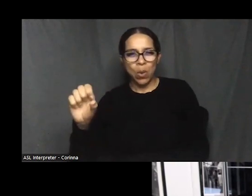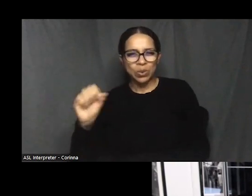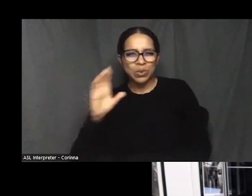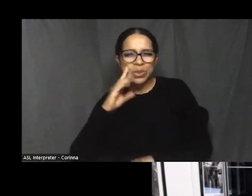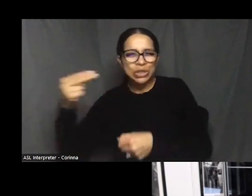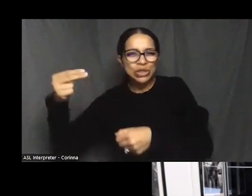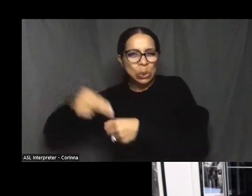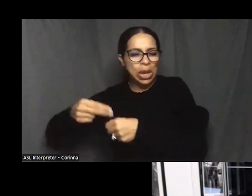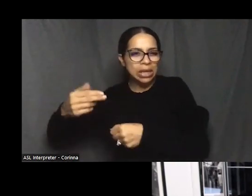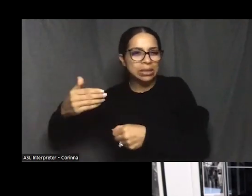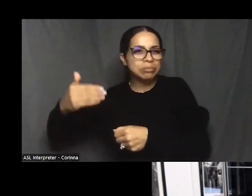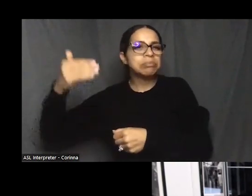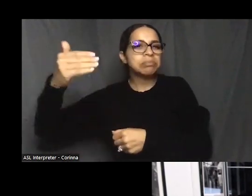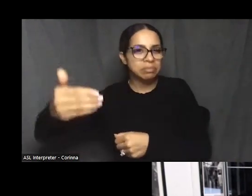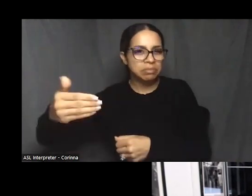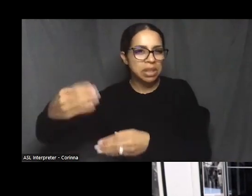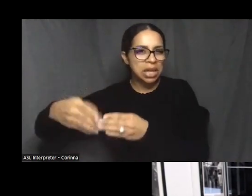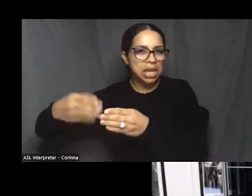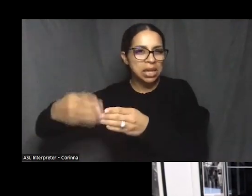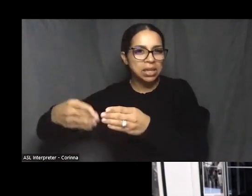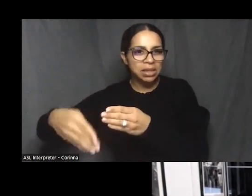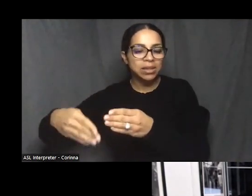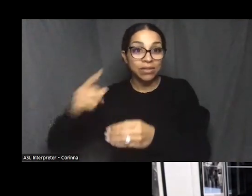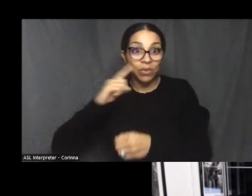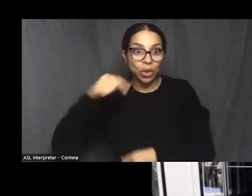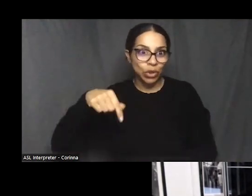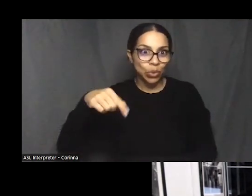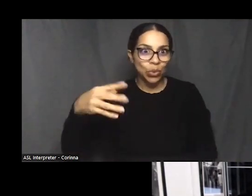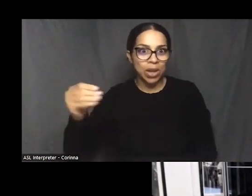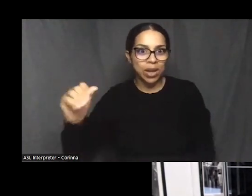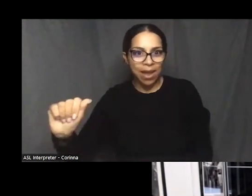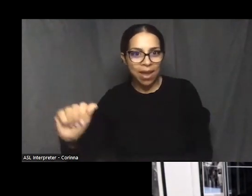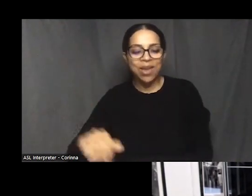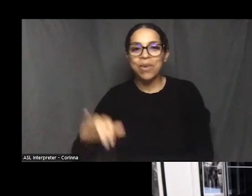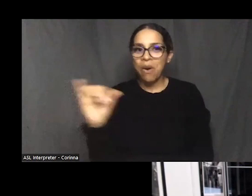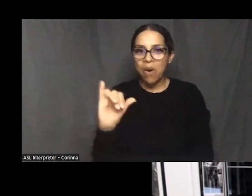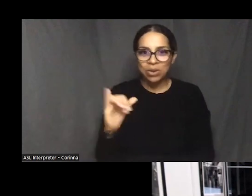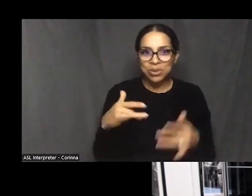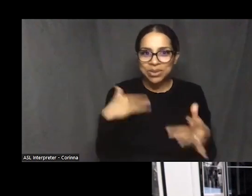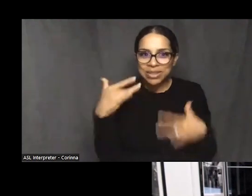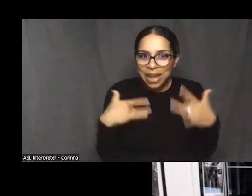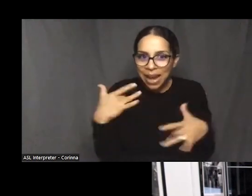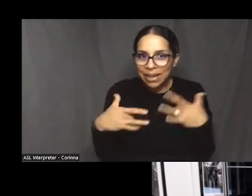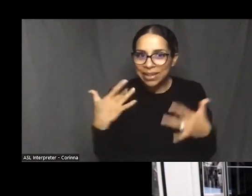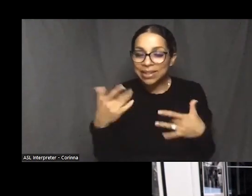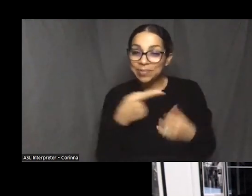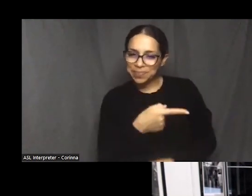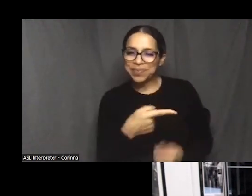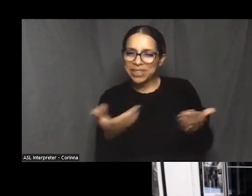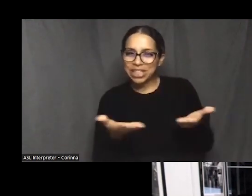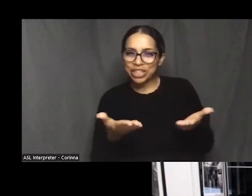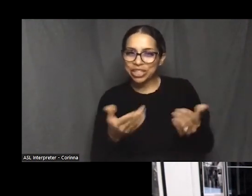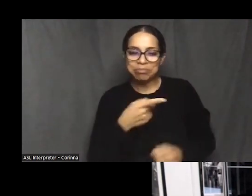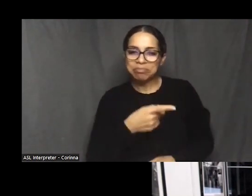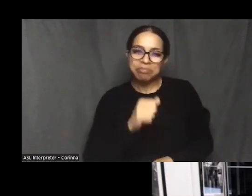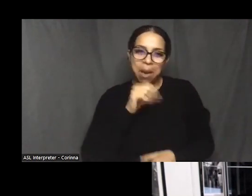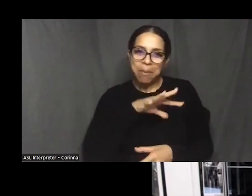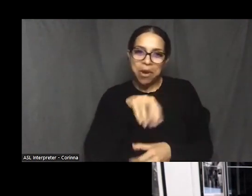To answer your questions, we are all so delighted she is here, but she will not be on the panel. is Rona Kobell.